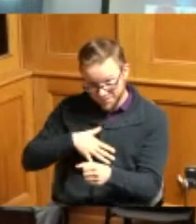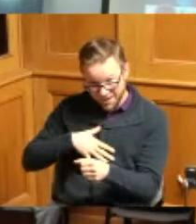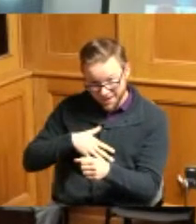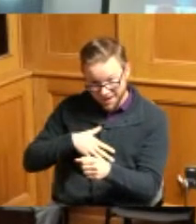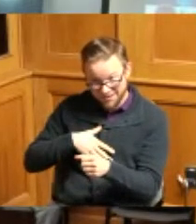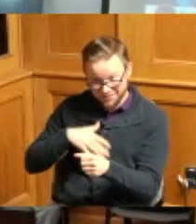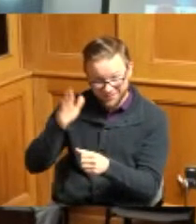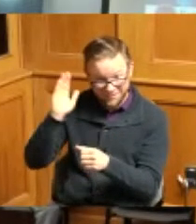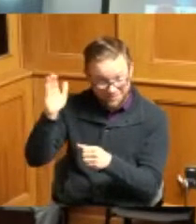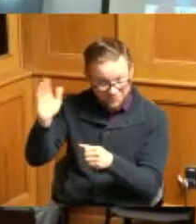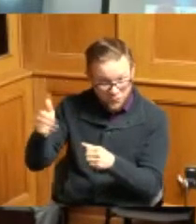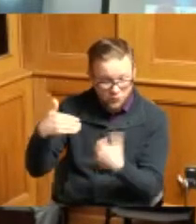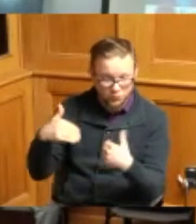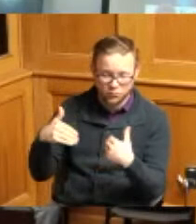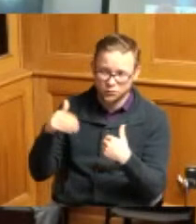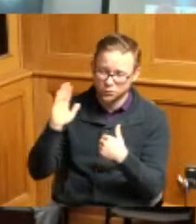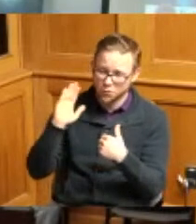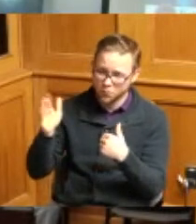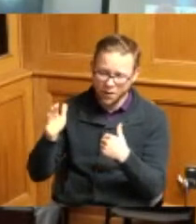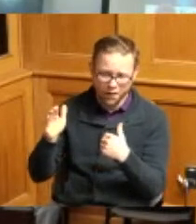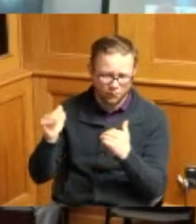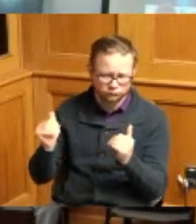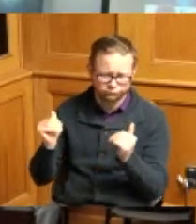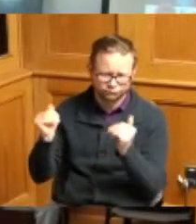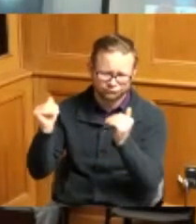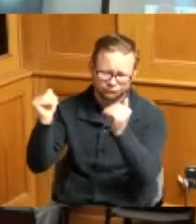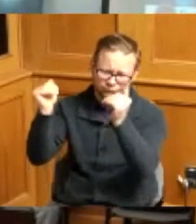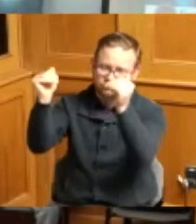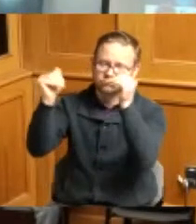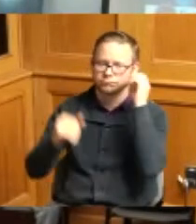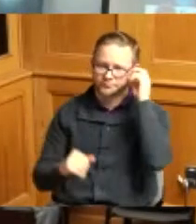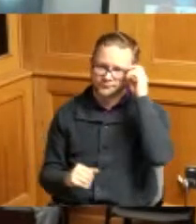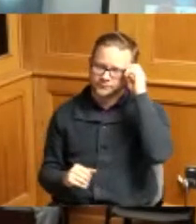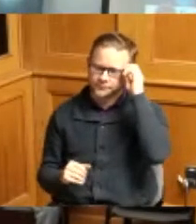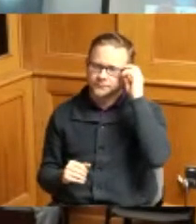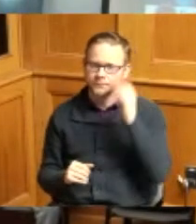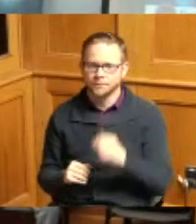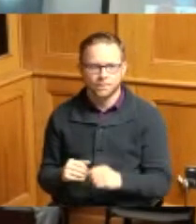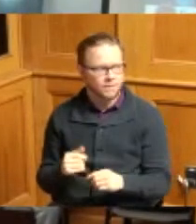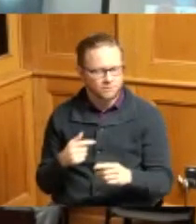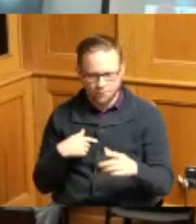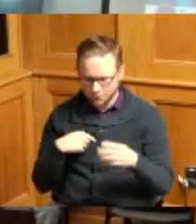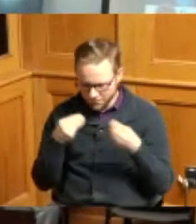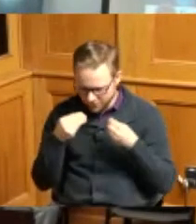here and in his presence because he is going to do great things and I lost my place but it's okay